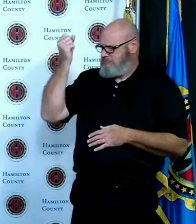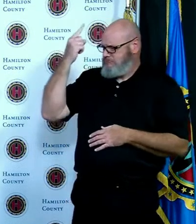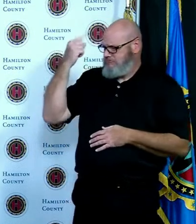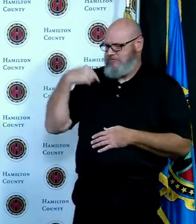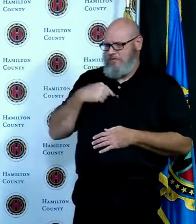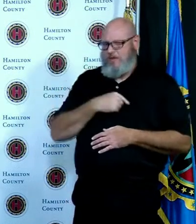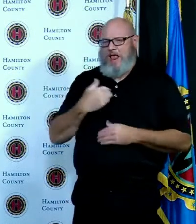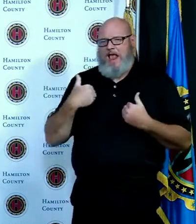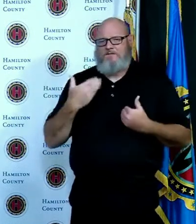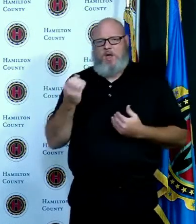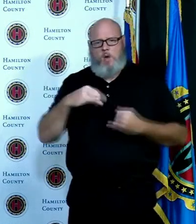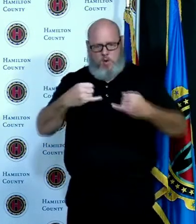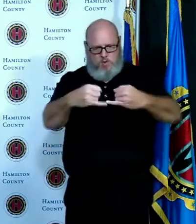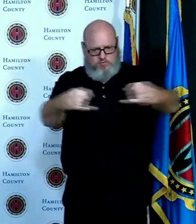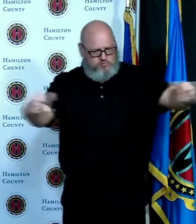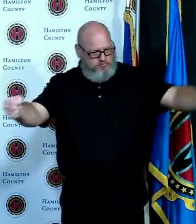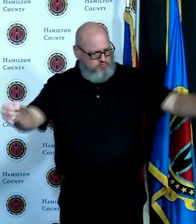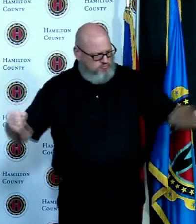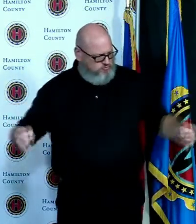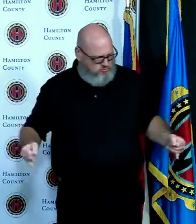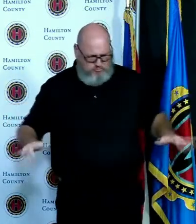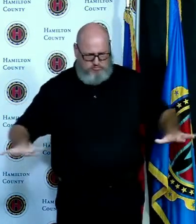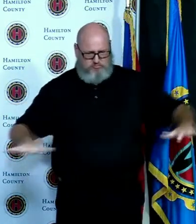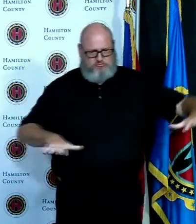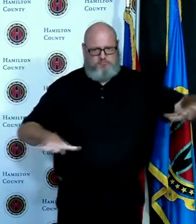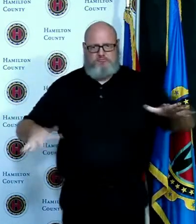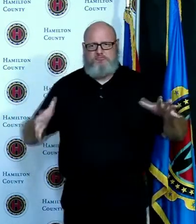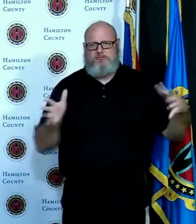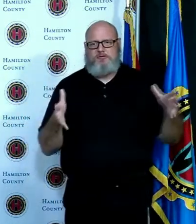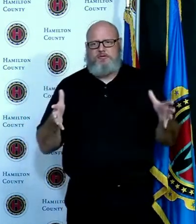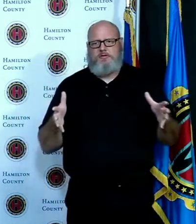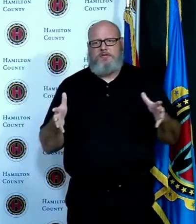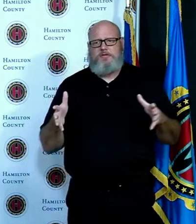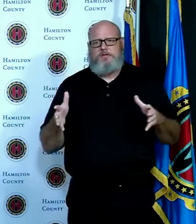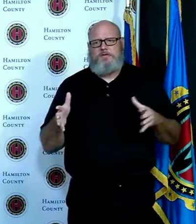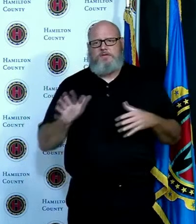you know who your bubble is all right we're all comfortable with our bubble we know what behavior